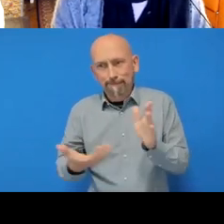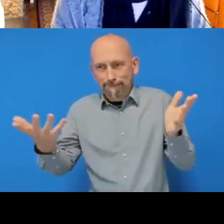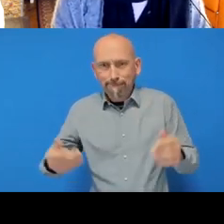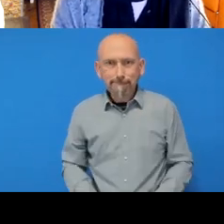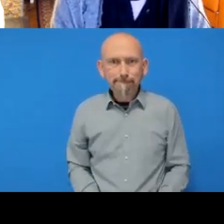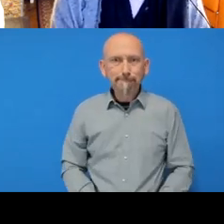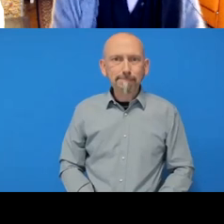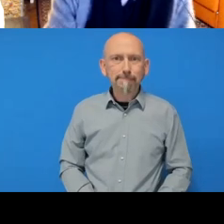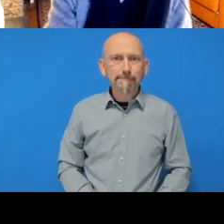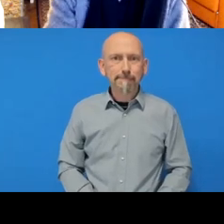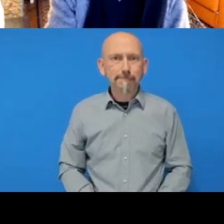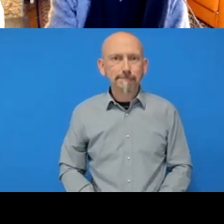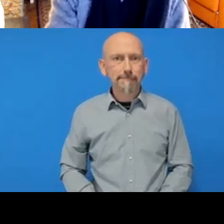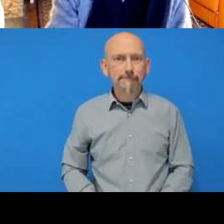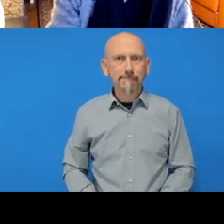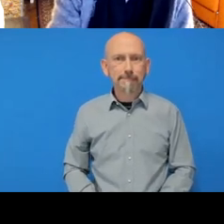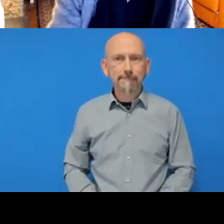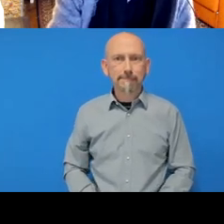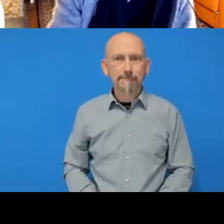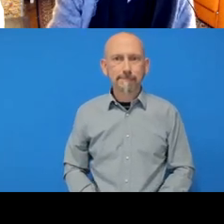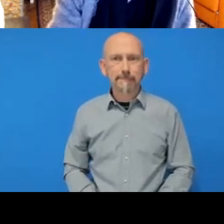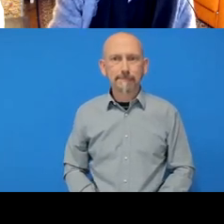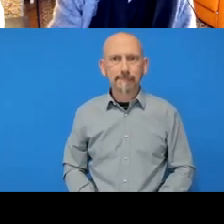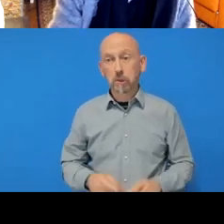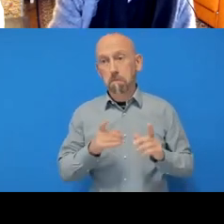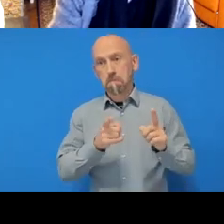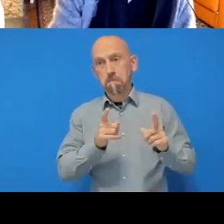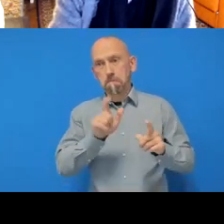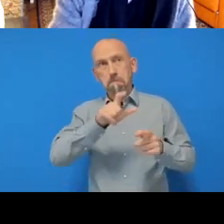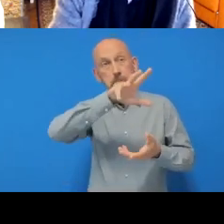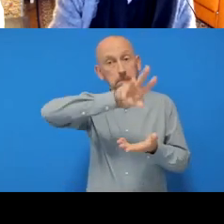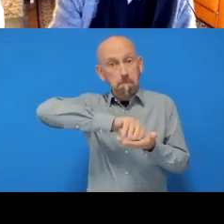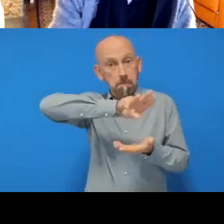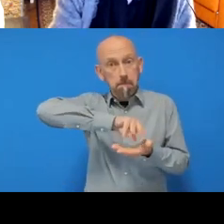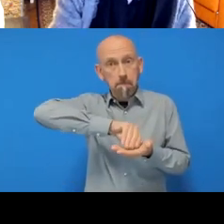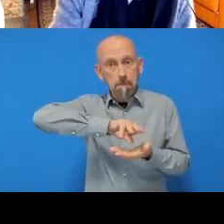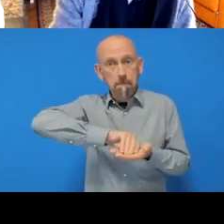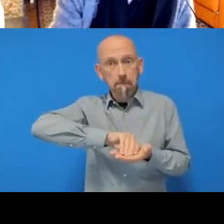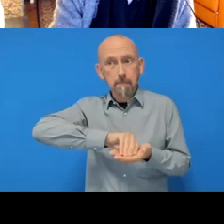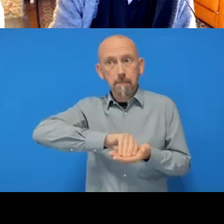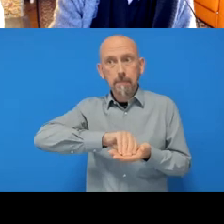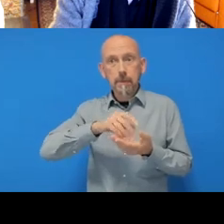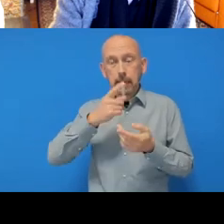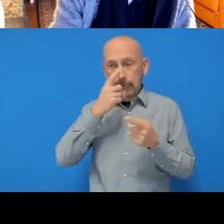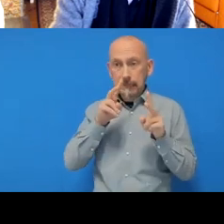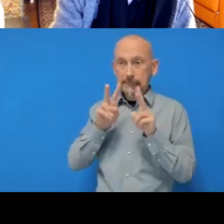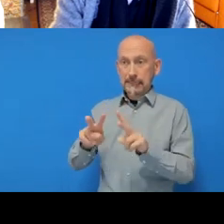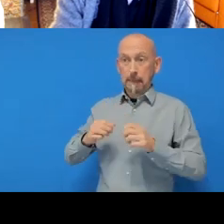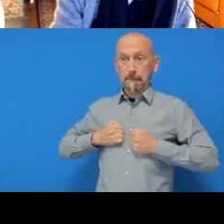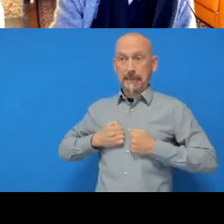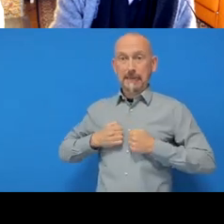Okay so it's just cloning quickly and now I can see it has appeared on my Desktop.